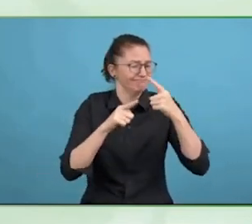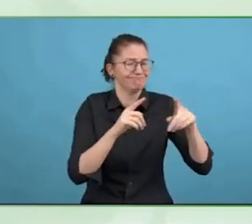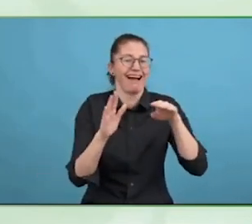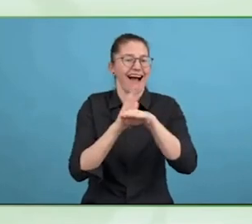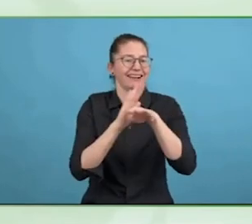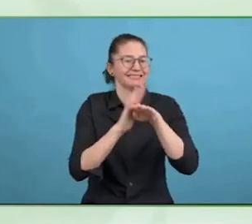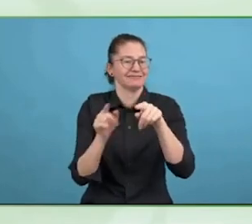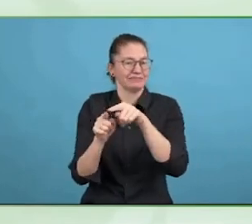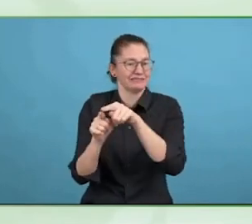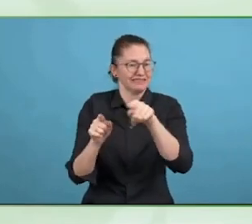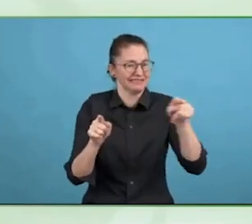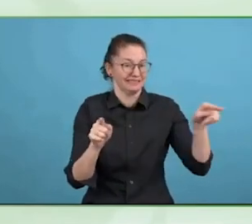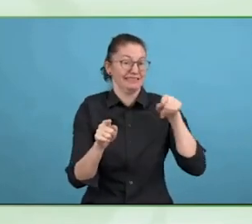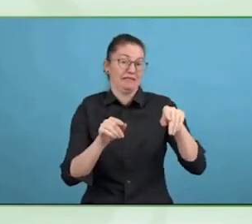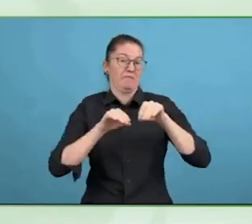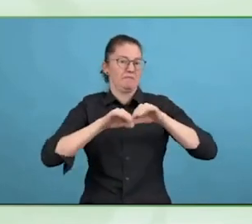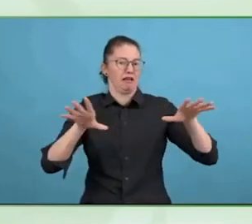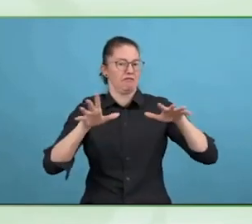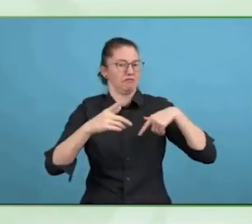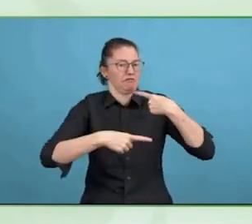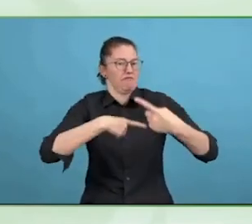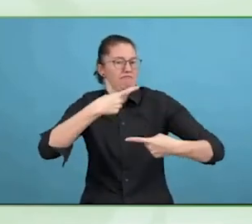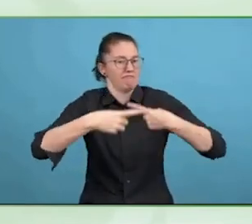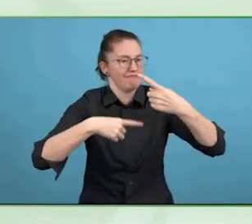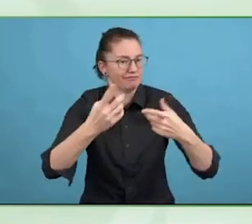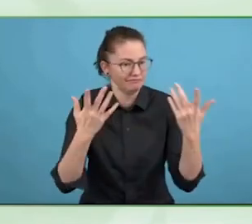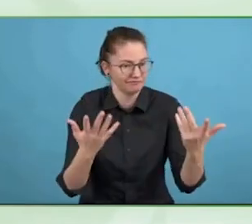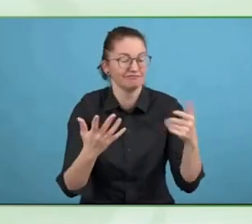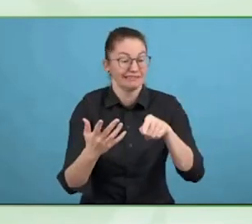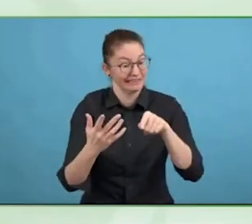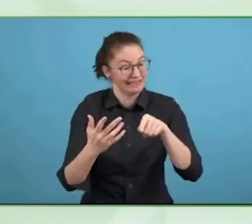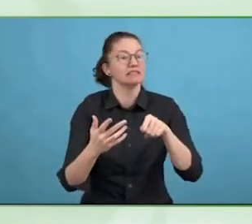You have spent all this time creating content, a lot of money,